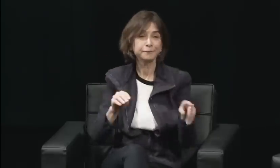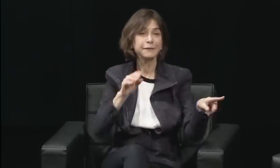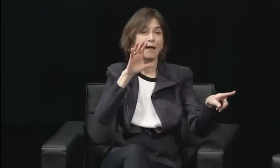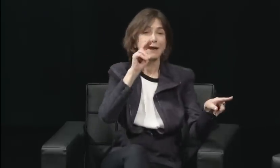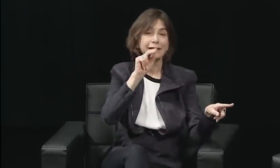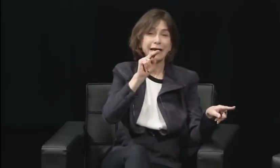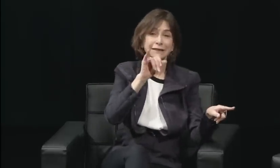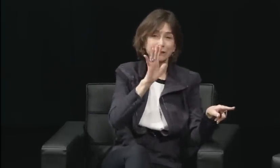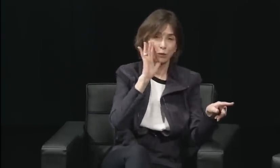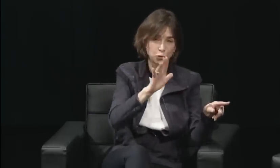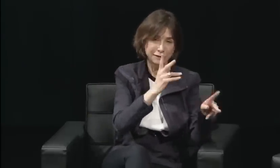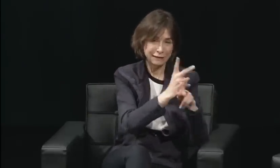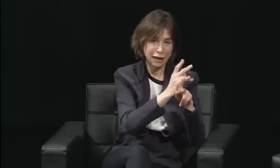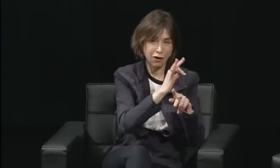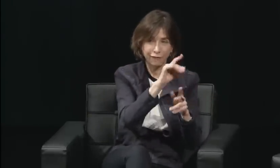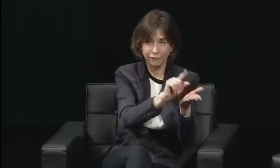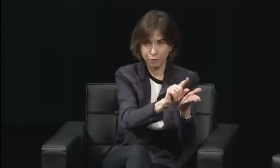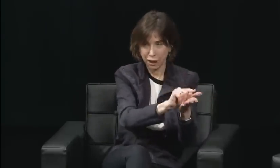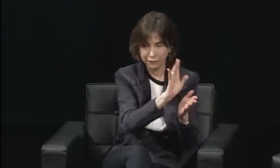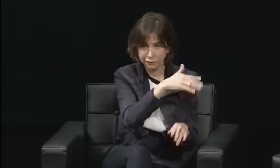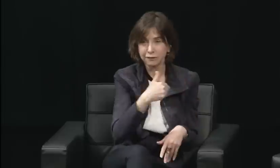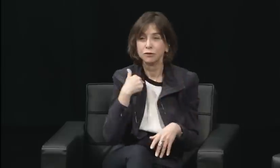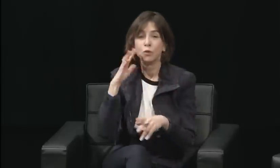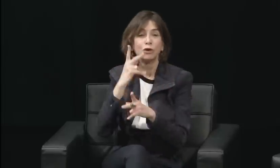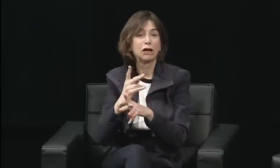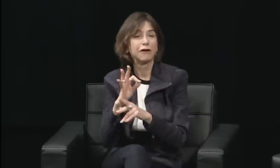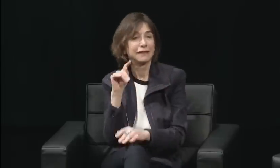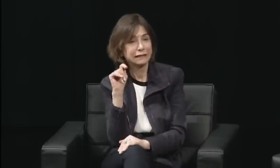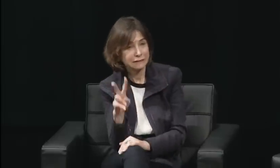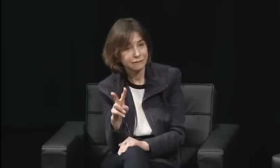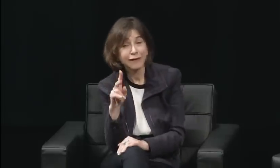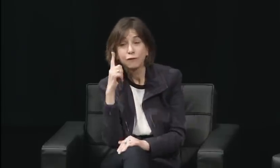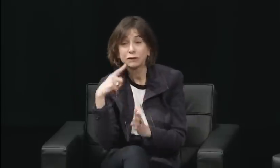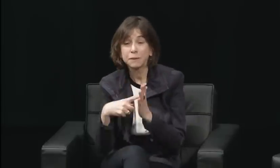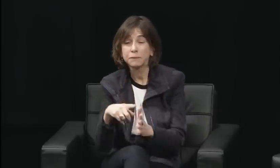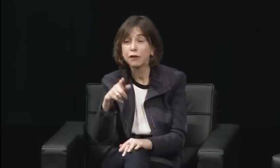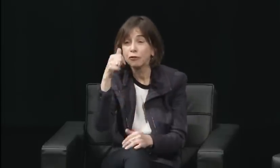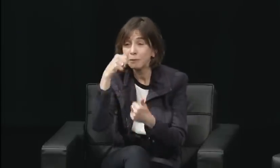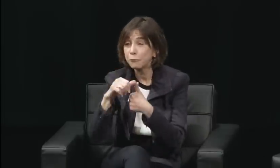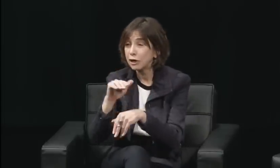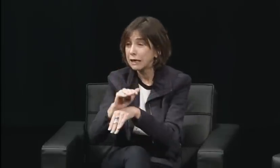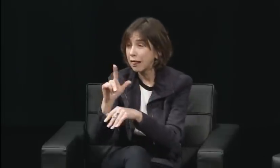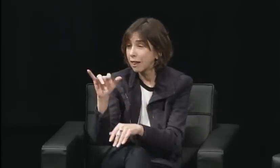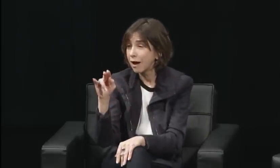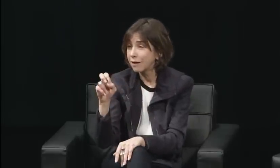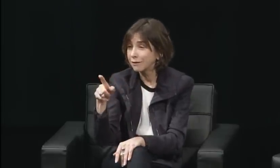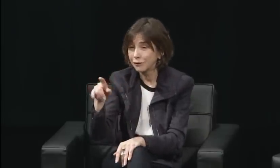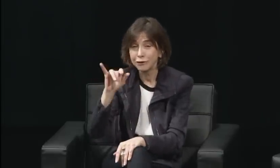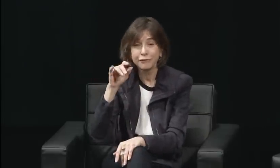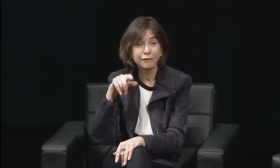People wanted to hear from older people. They didn't want to hear from students.